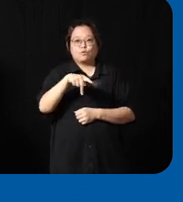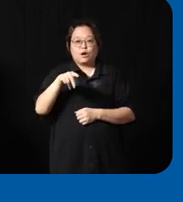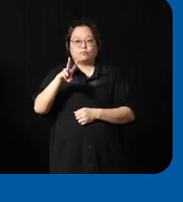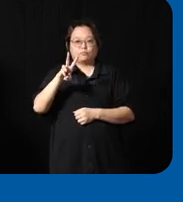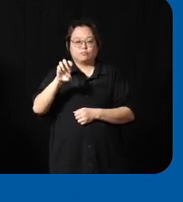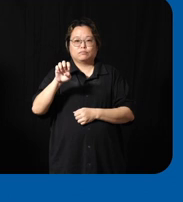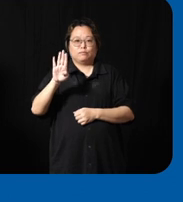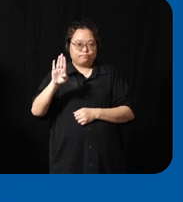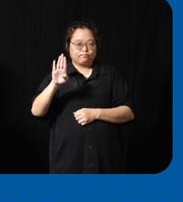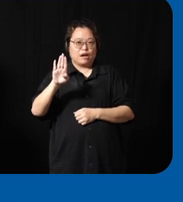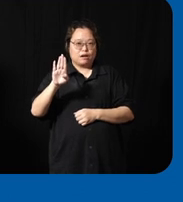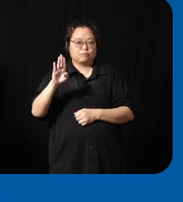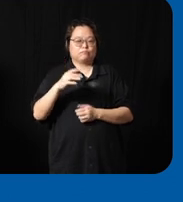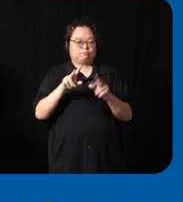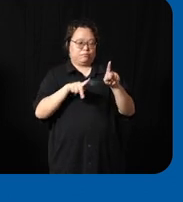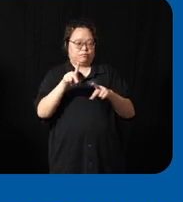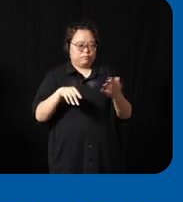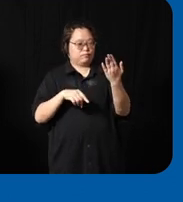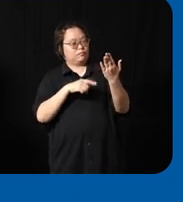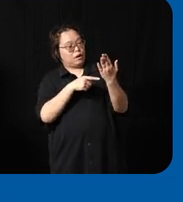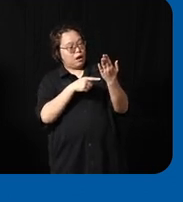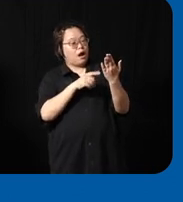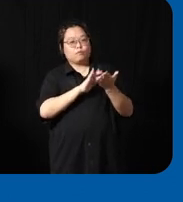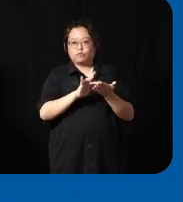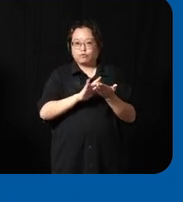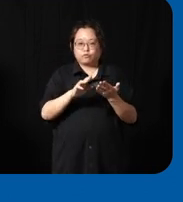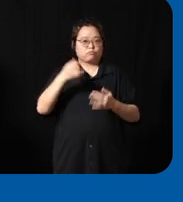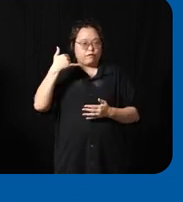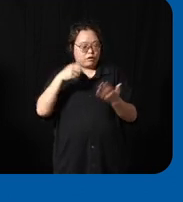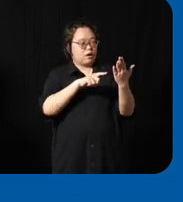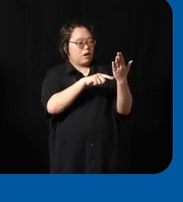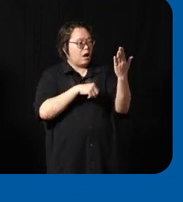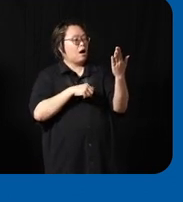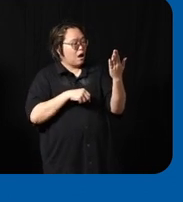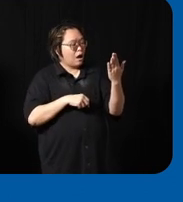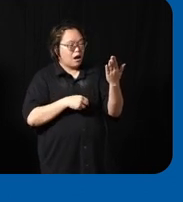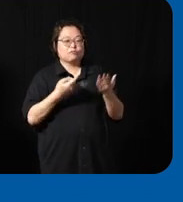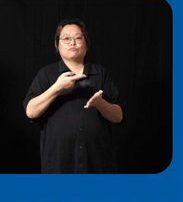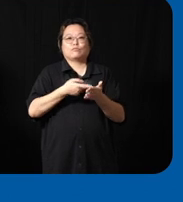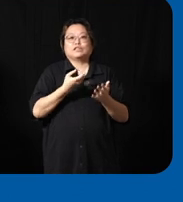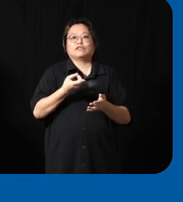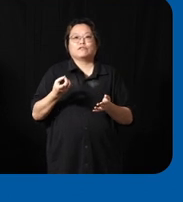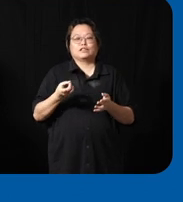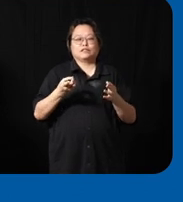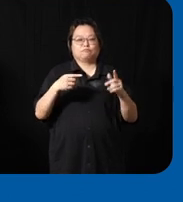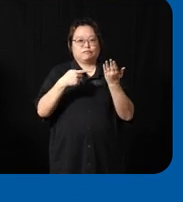uh access to really find out all the at devices that is Showcase in table and of course the most